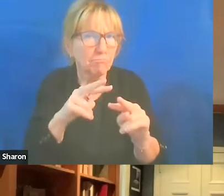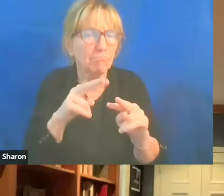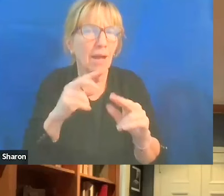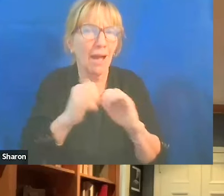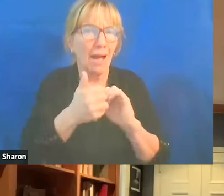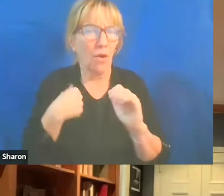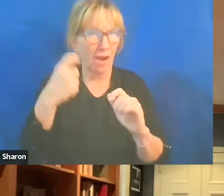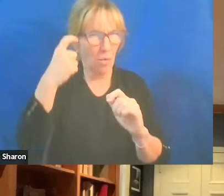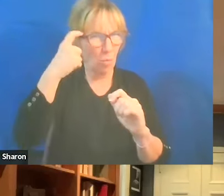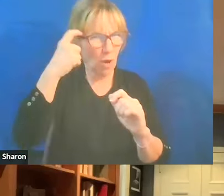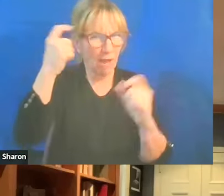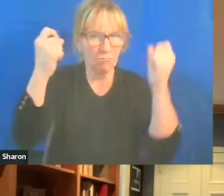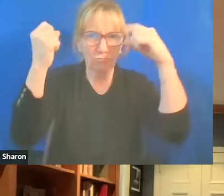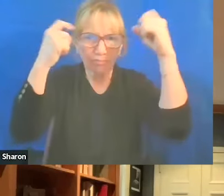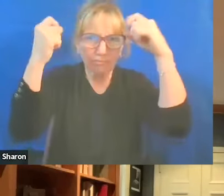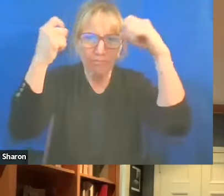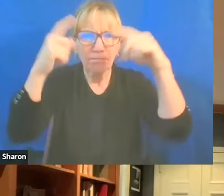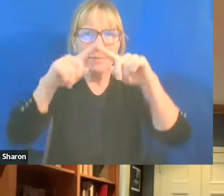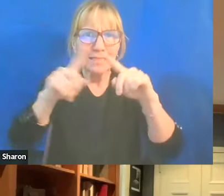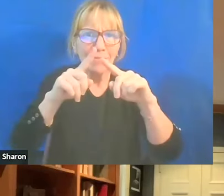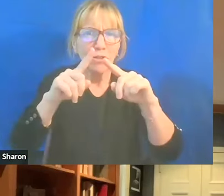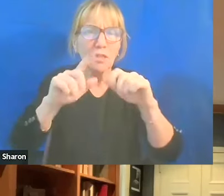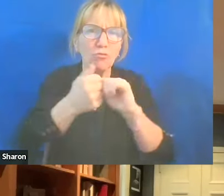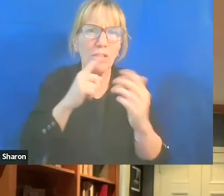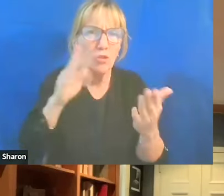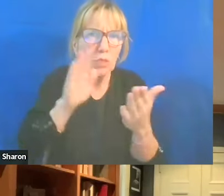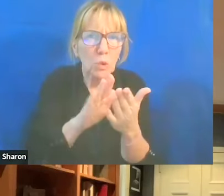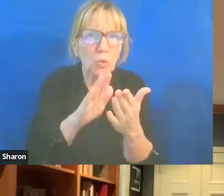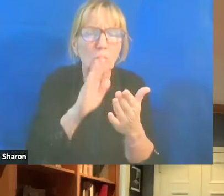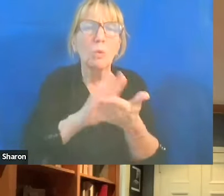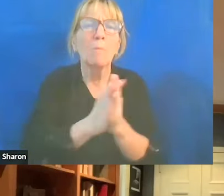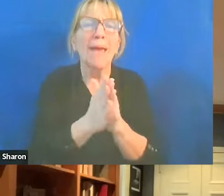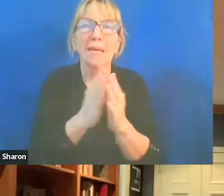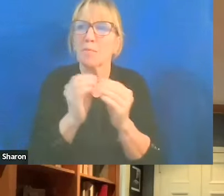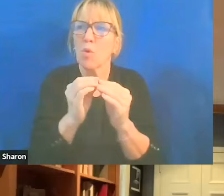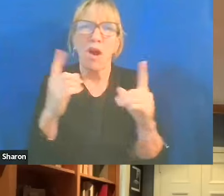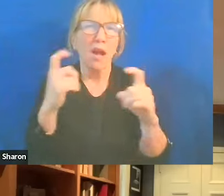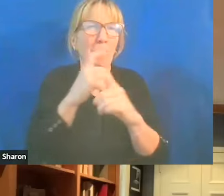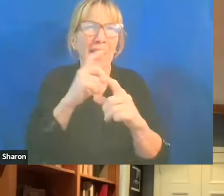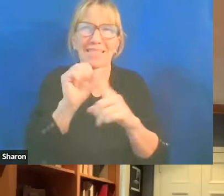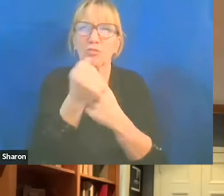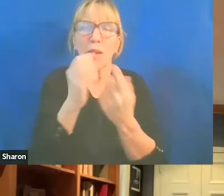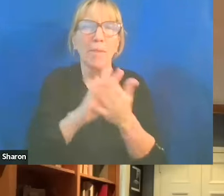our brains fire differently, that we try to reduce things to simplicity, and all right, and all wrong.